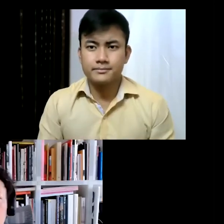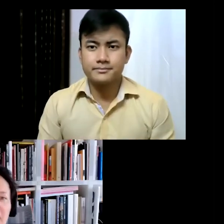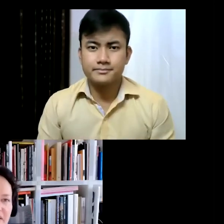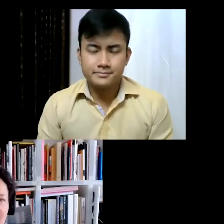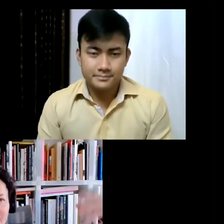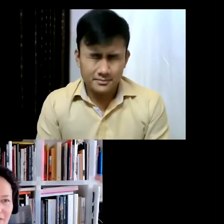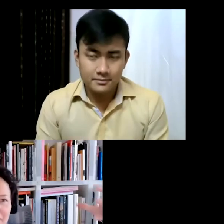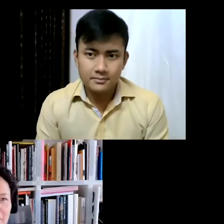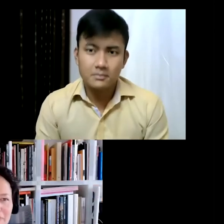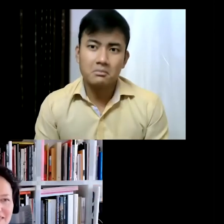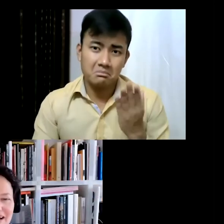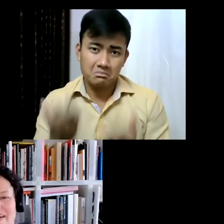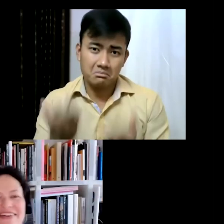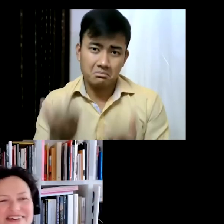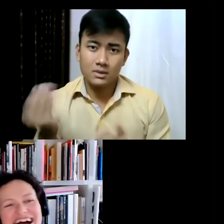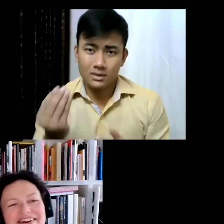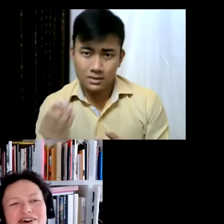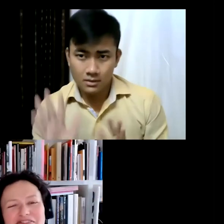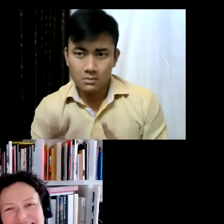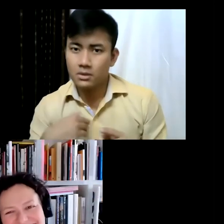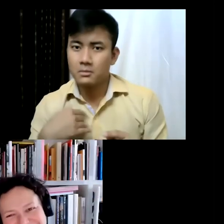there might be some kind of neighbours there but I don't know, I don't know of any.